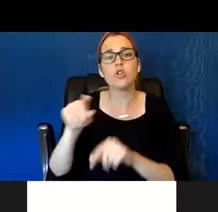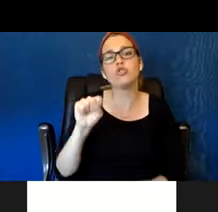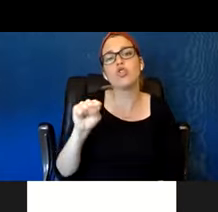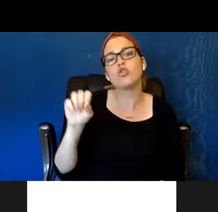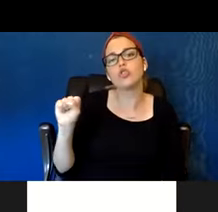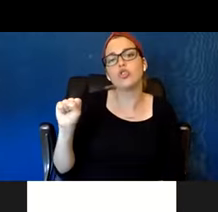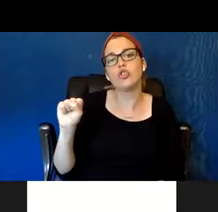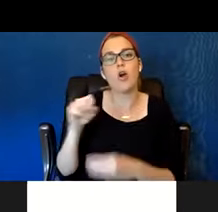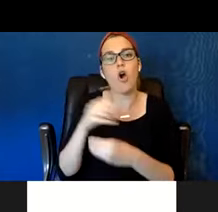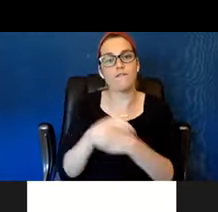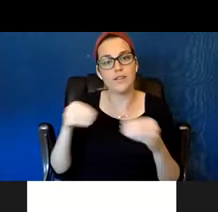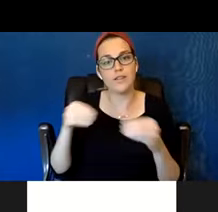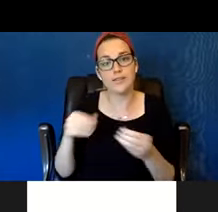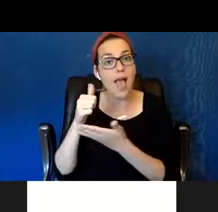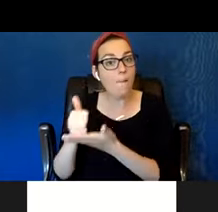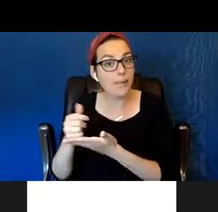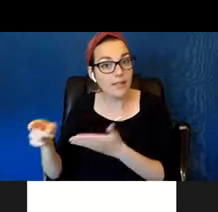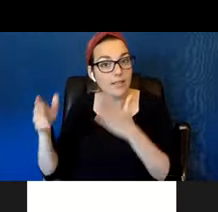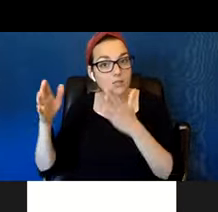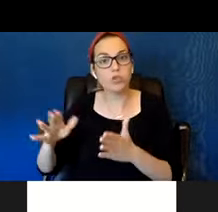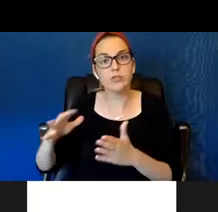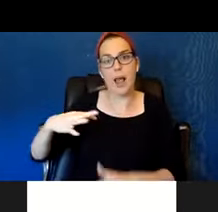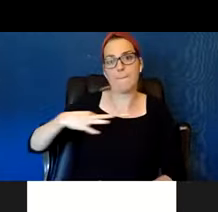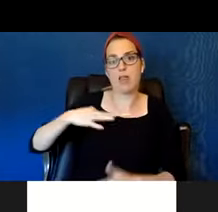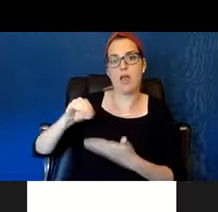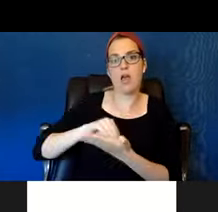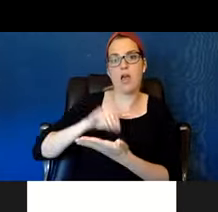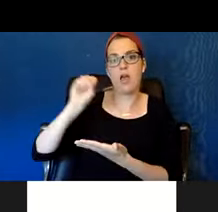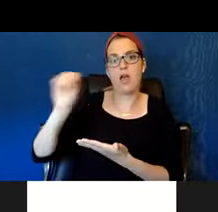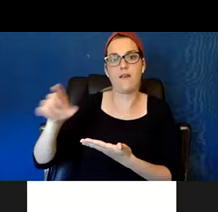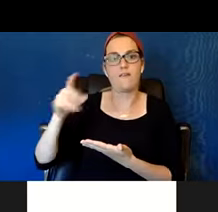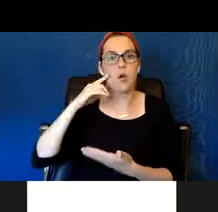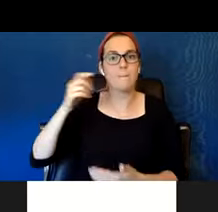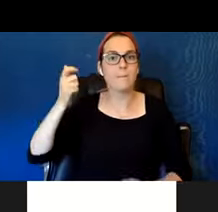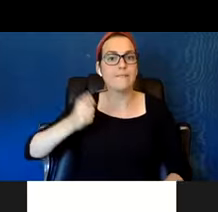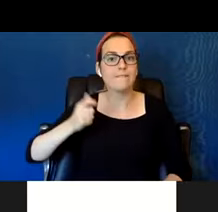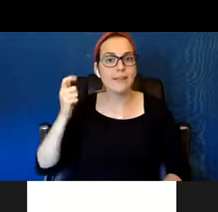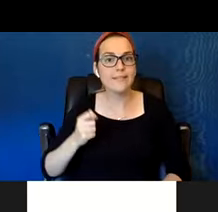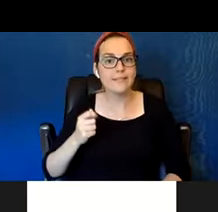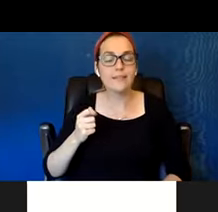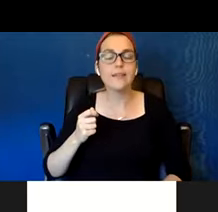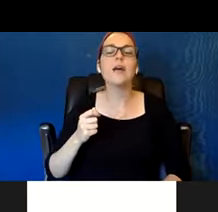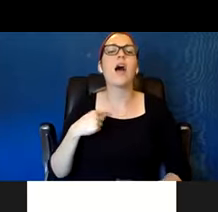that this was another traumatic experience. So we worked with social services